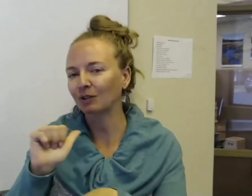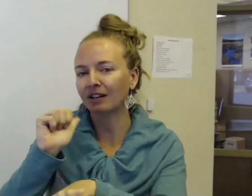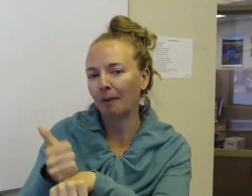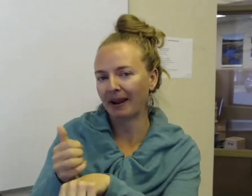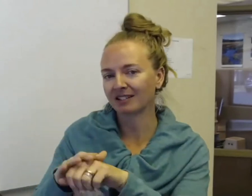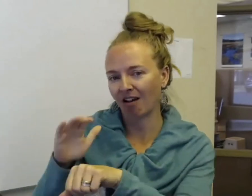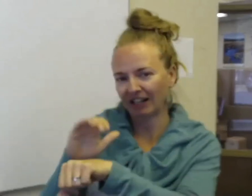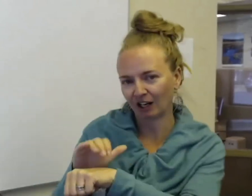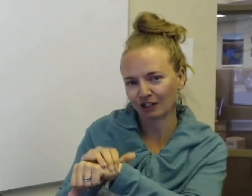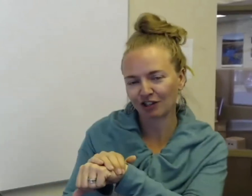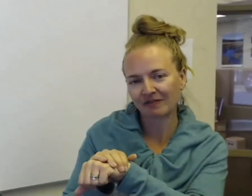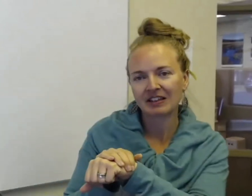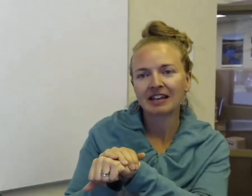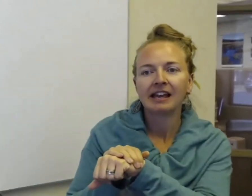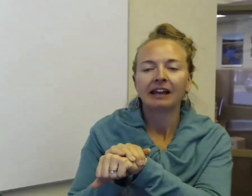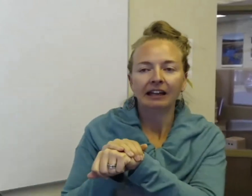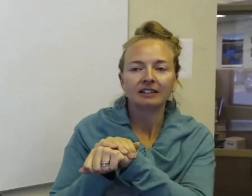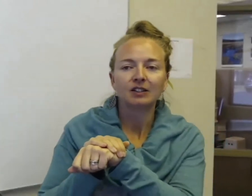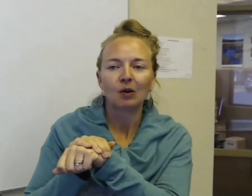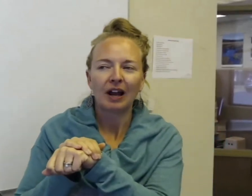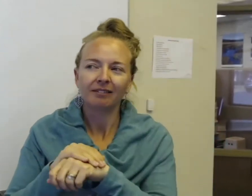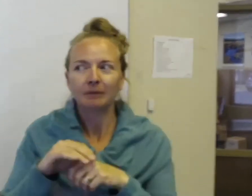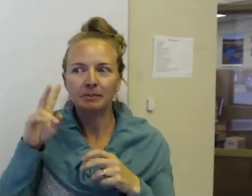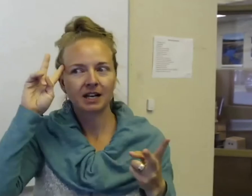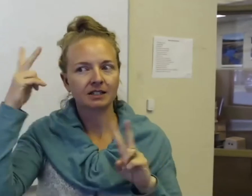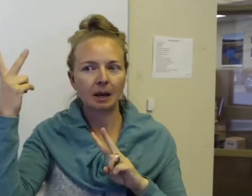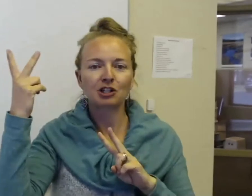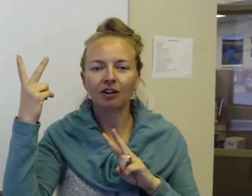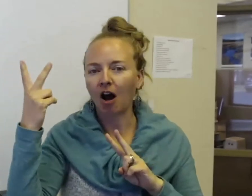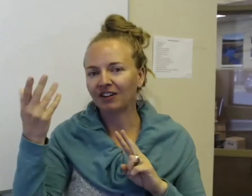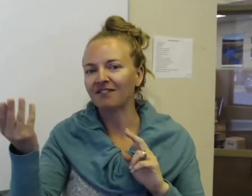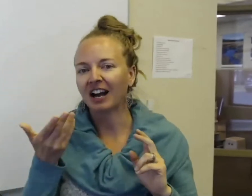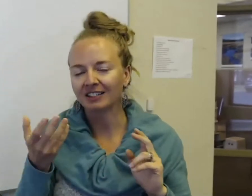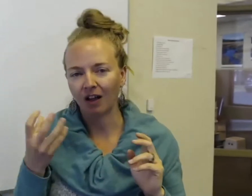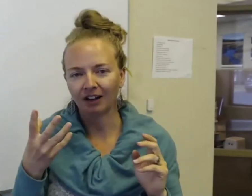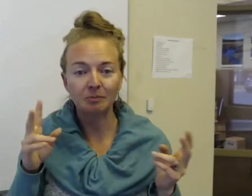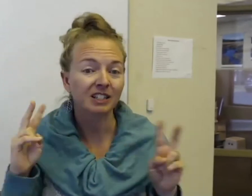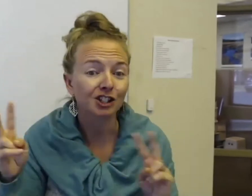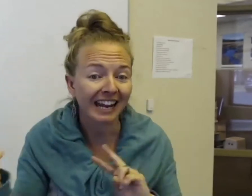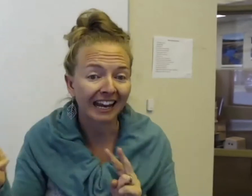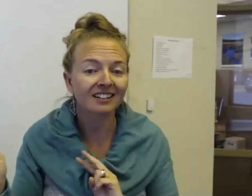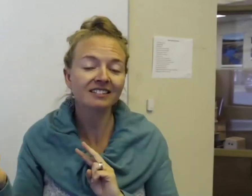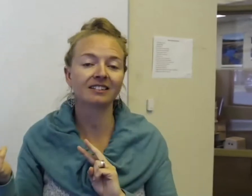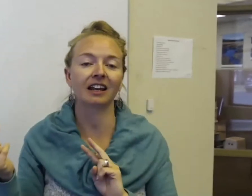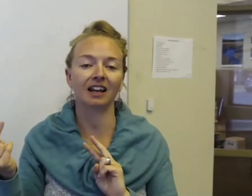not based on English. And so that misconception often invites a lot of misunderstandings in